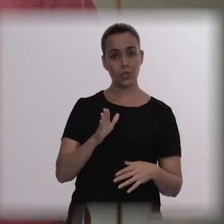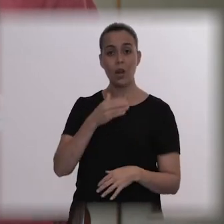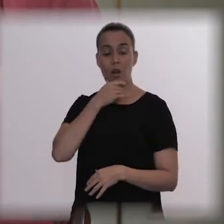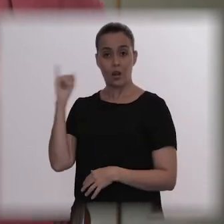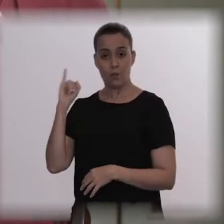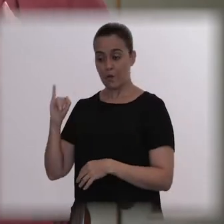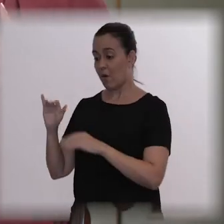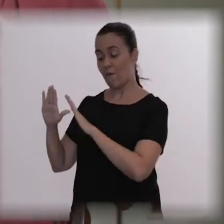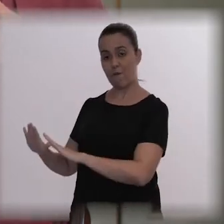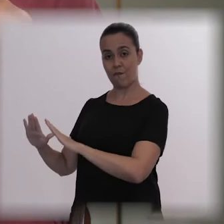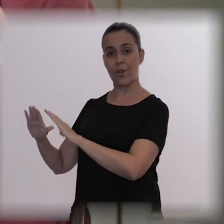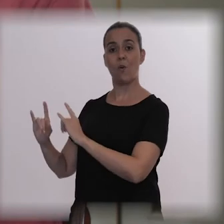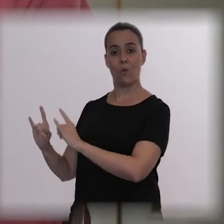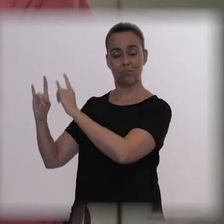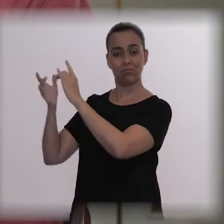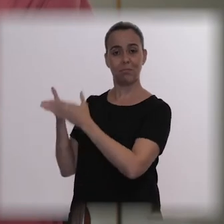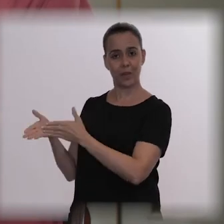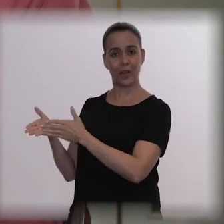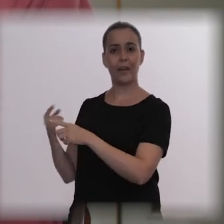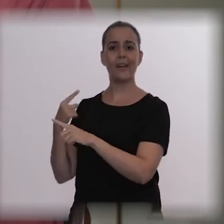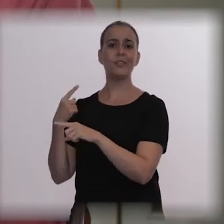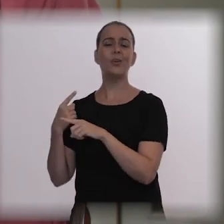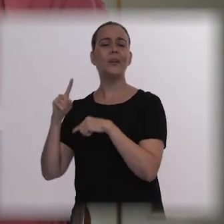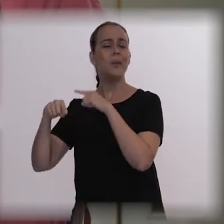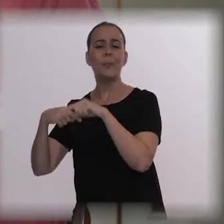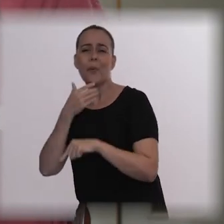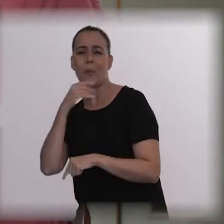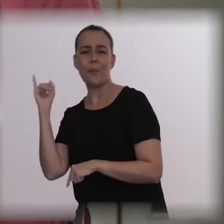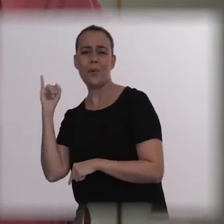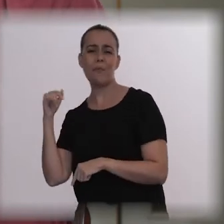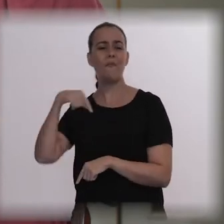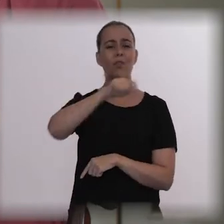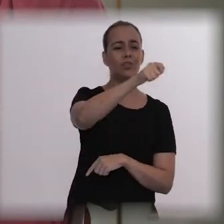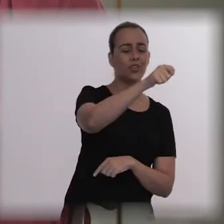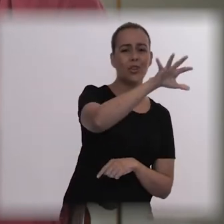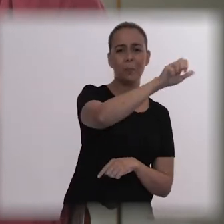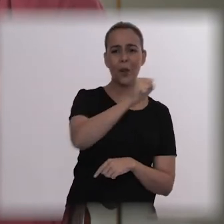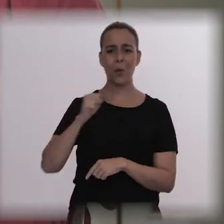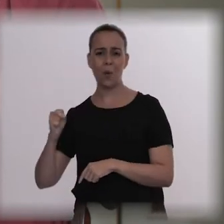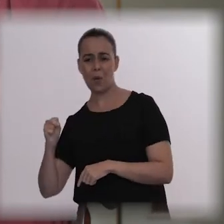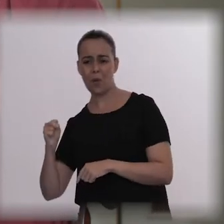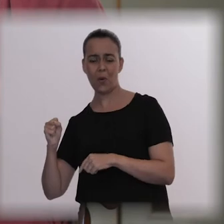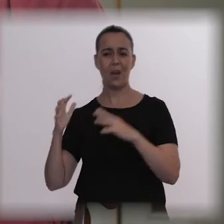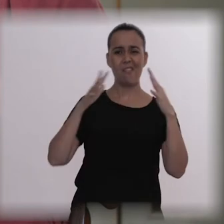he had gone to her house, a key was missing, then she called, he didn't answer and she decided to go there.